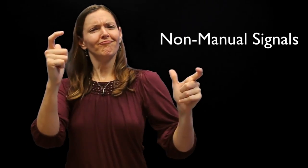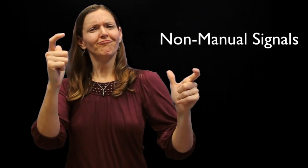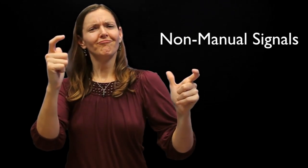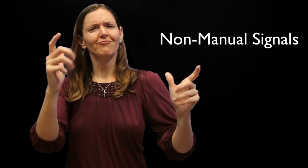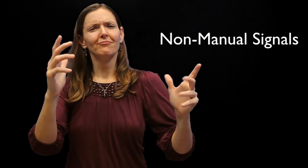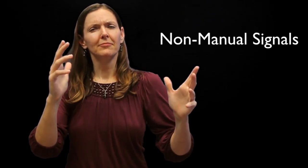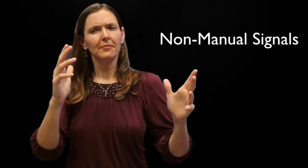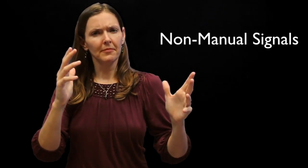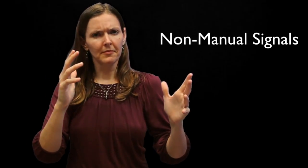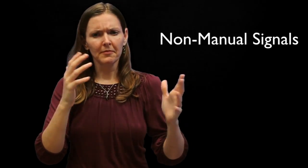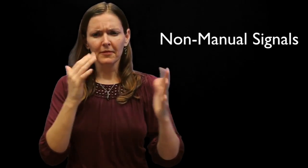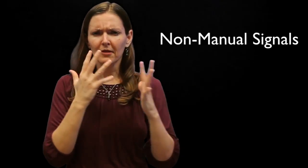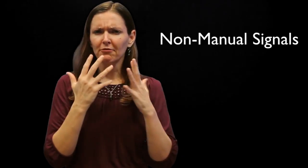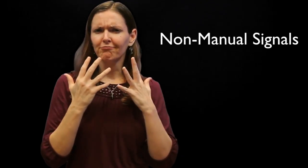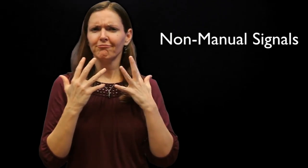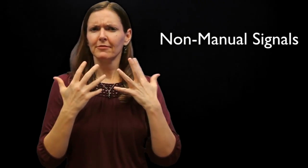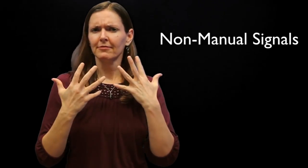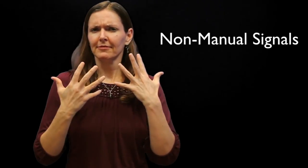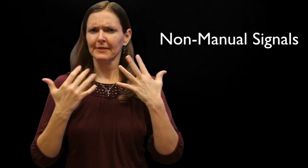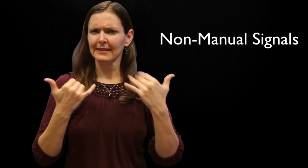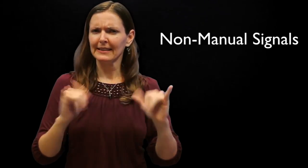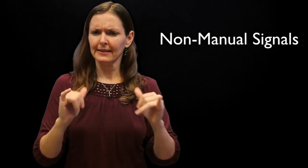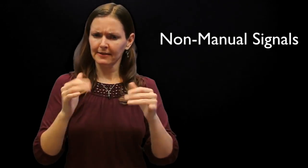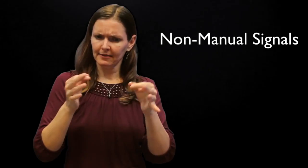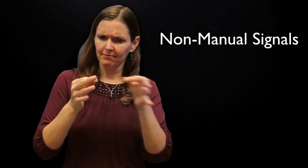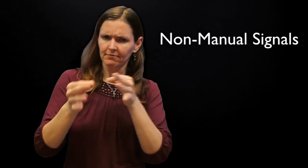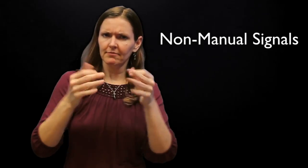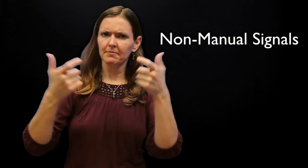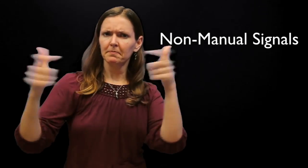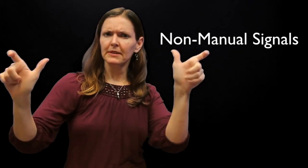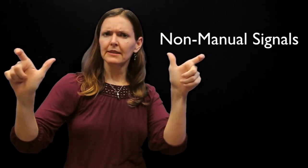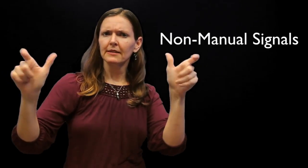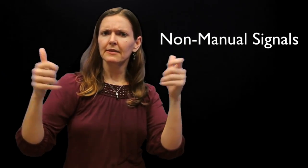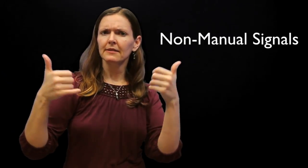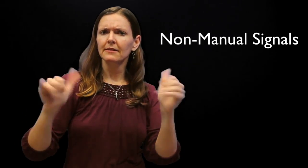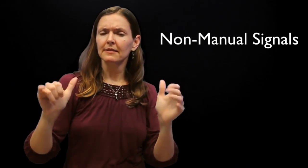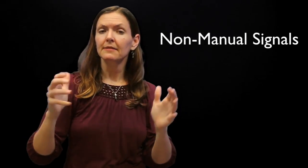or protrude the lips as much. Yet, the grammar required to describe a large habitat is still present.